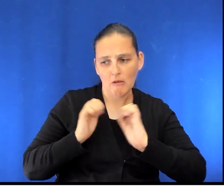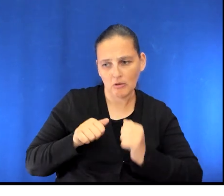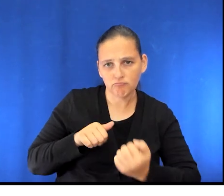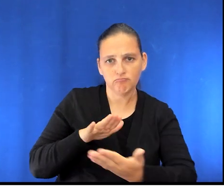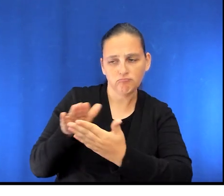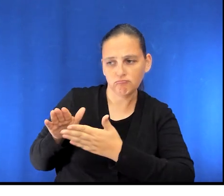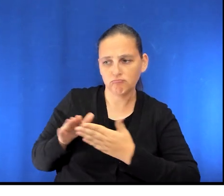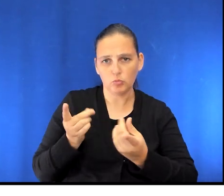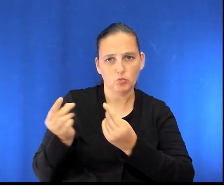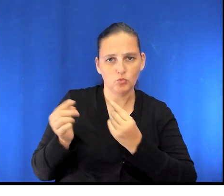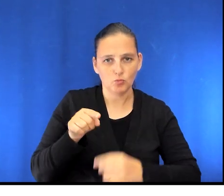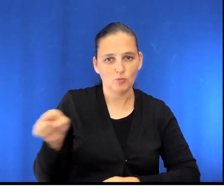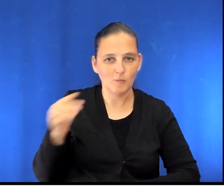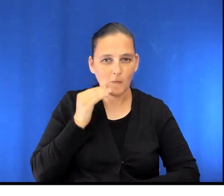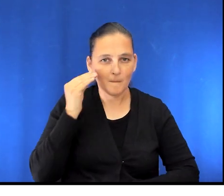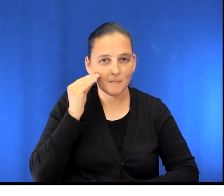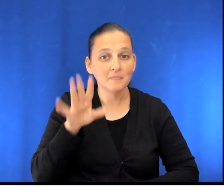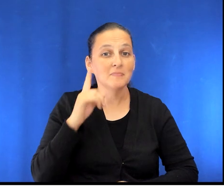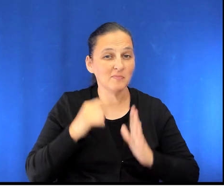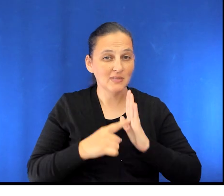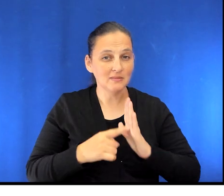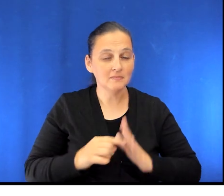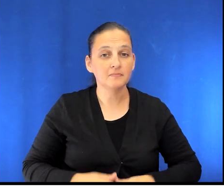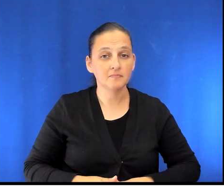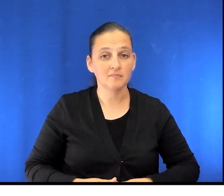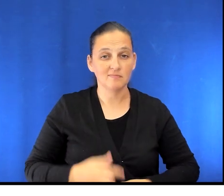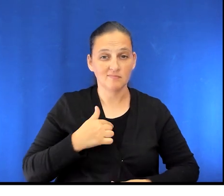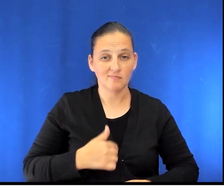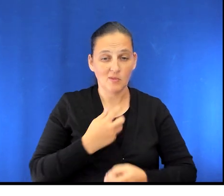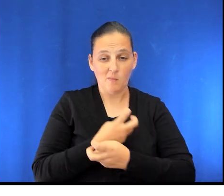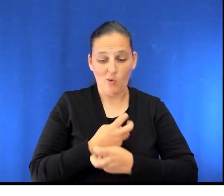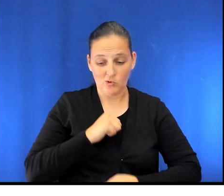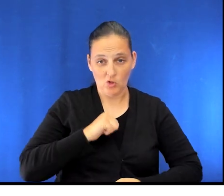For example, if you had an incision in your breastbone, you'll need to limit your motion while it heals.